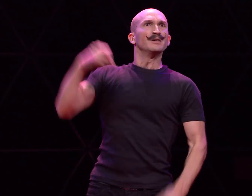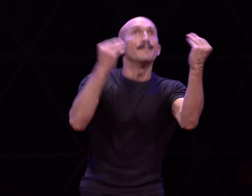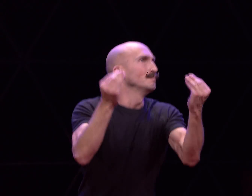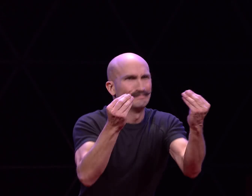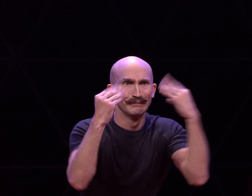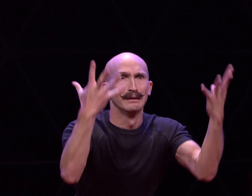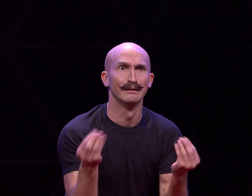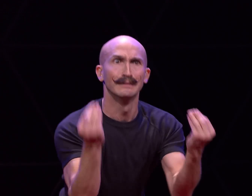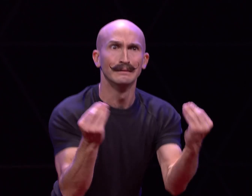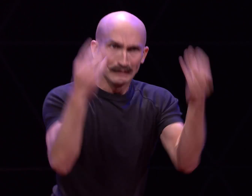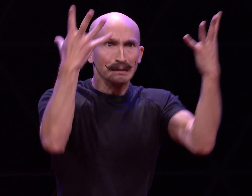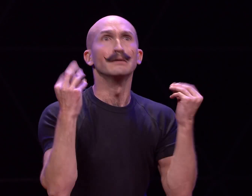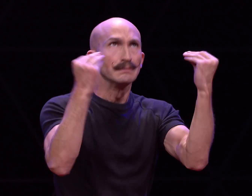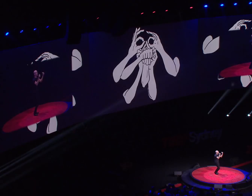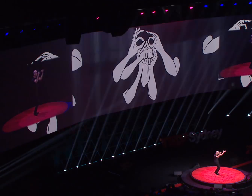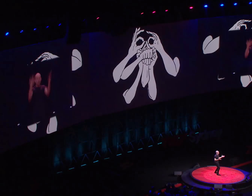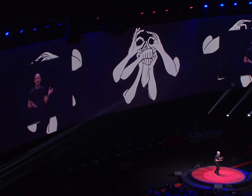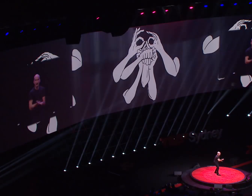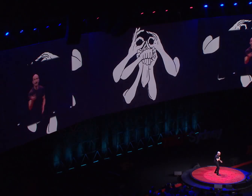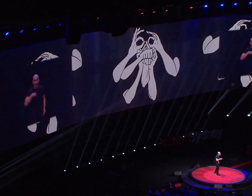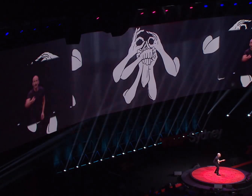Oh mamma mia, mamma mia Mamma mia let me go